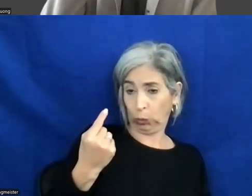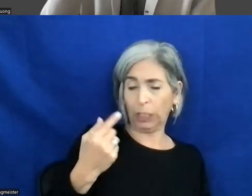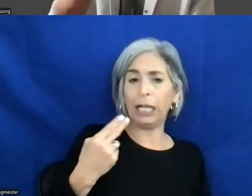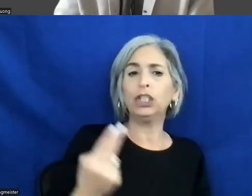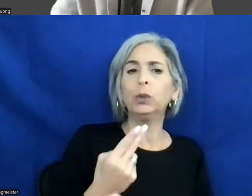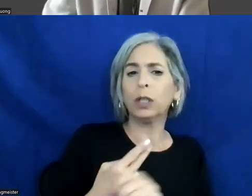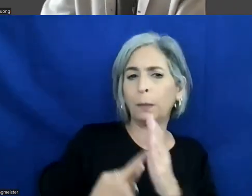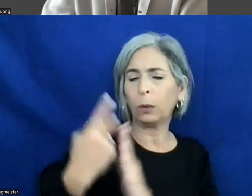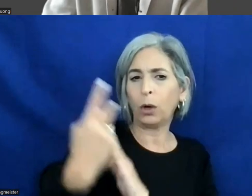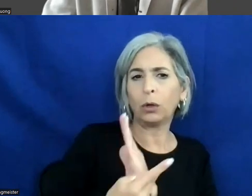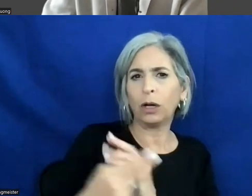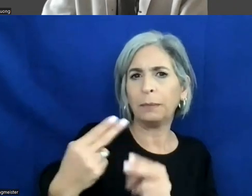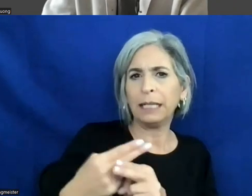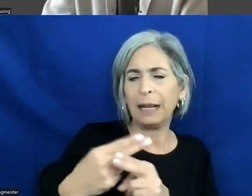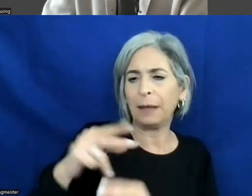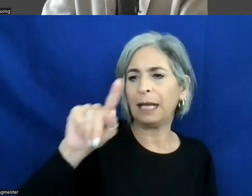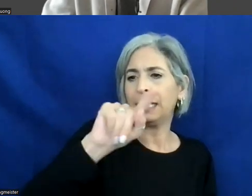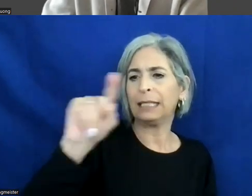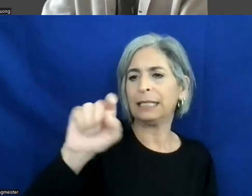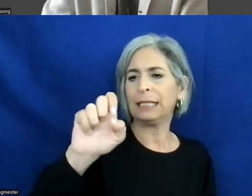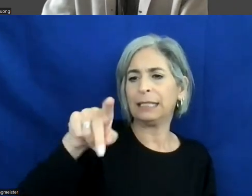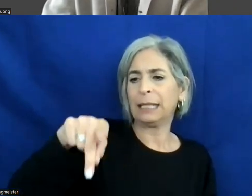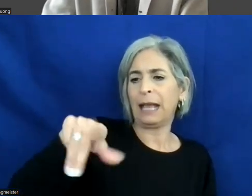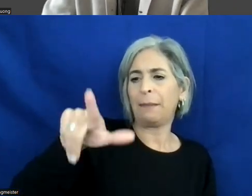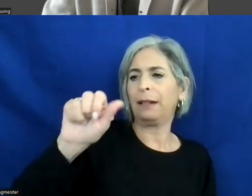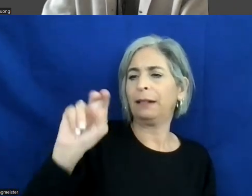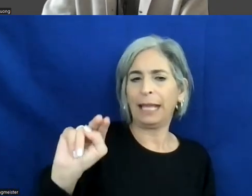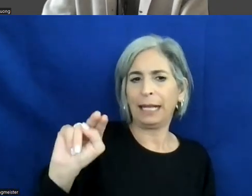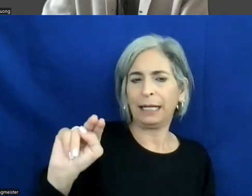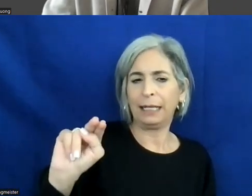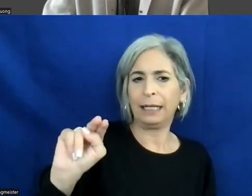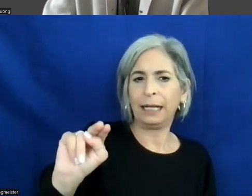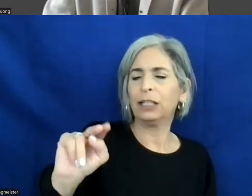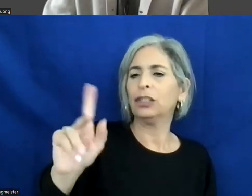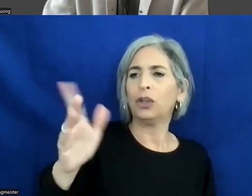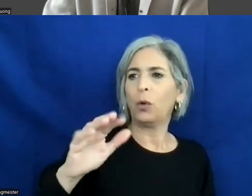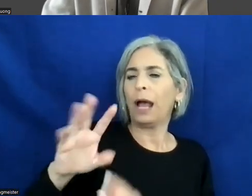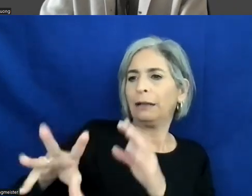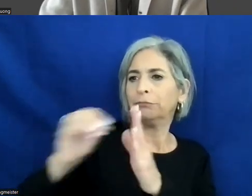program called Zeplin, what I do, I mark it up directly on the design so you cannot ignore it.